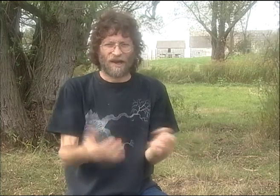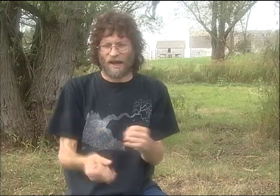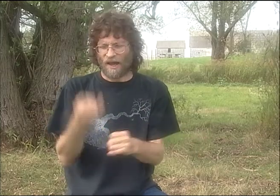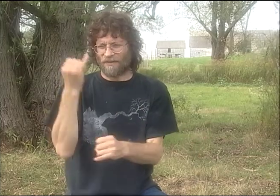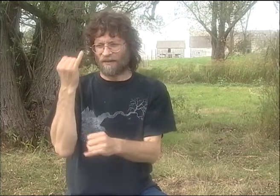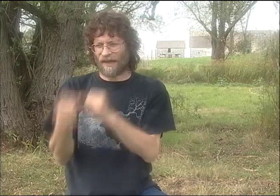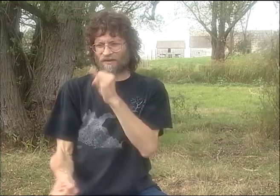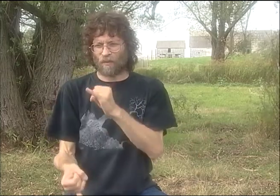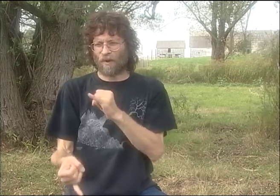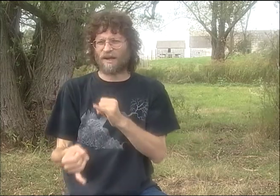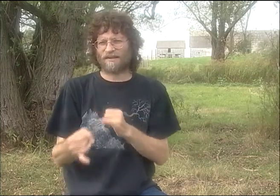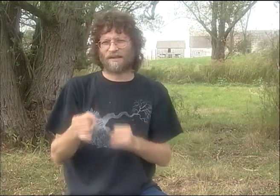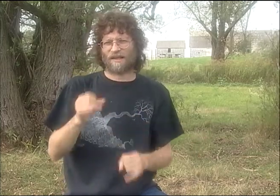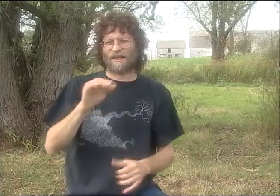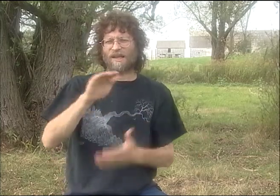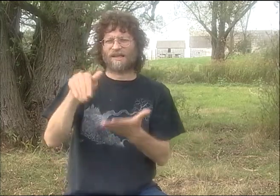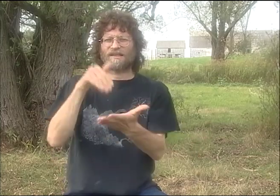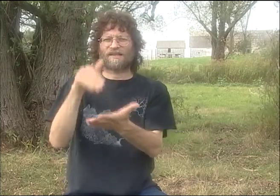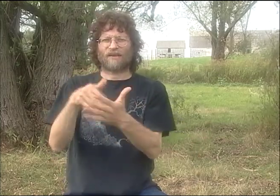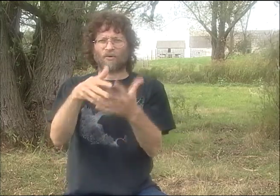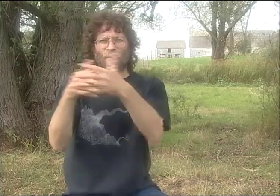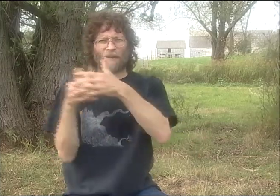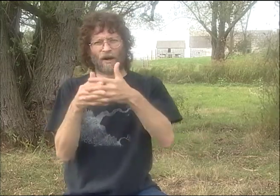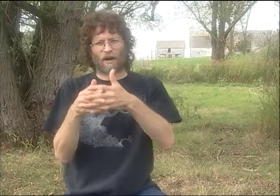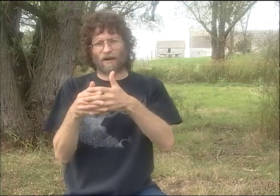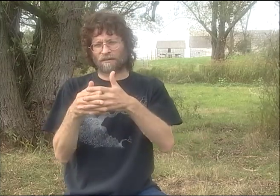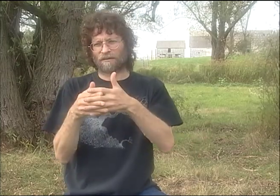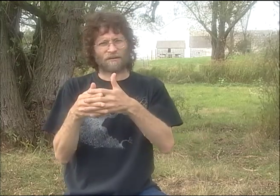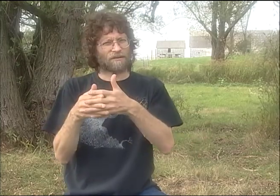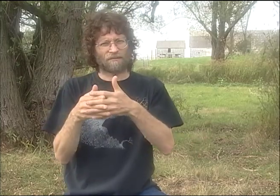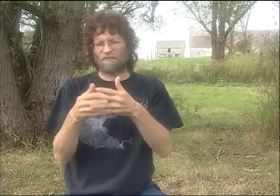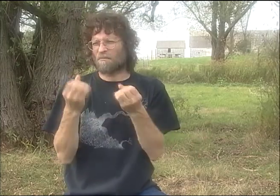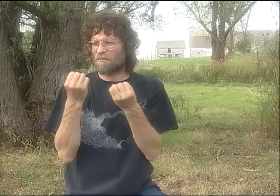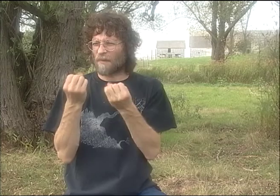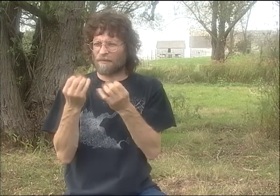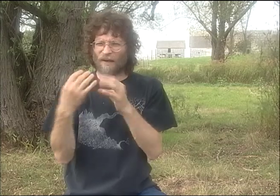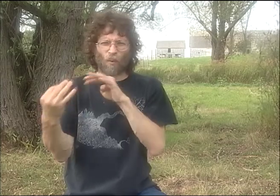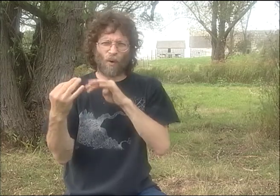BETWEEN THE PROTESTANTS AND THE CATHOLICS THAT HAD BEEN GOING ON SINCE TIME IMMEMORIAL IN IRELAND.